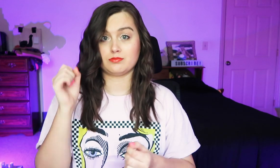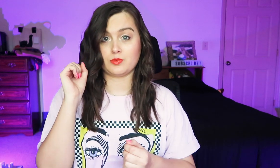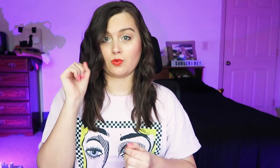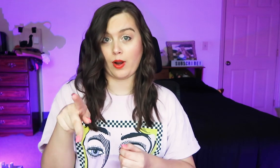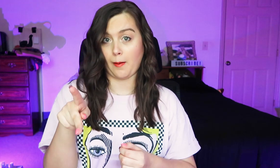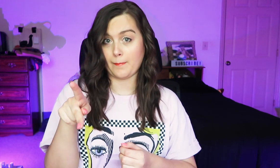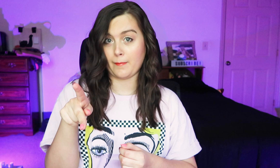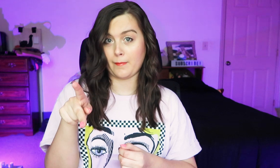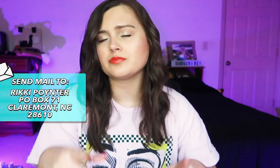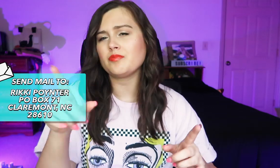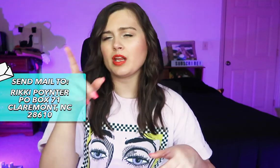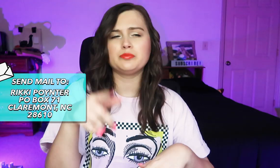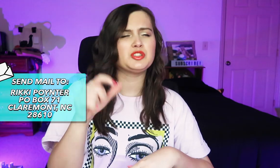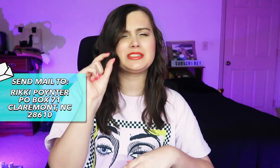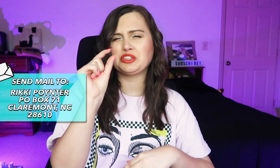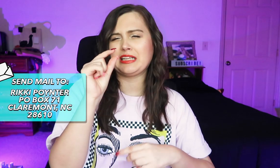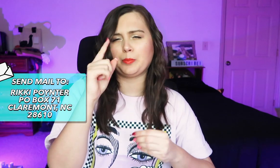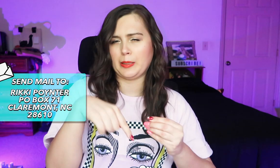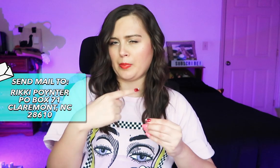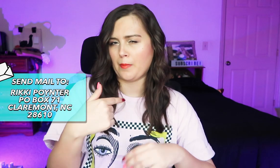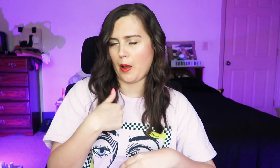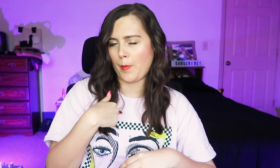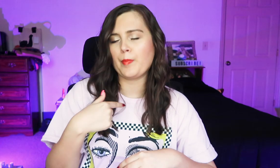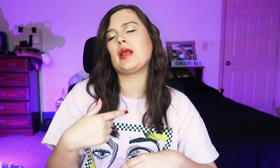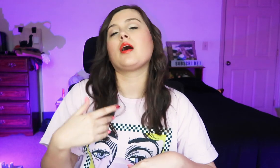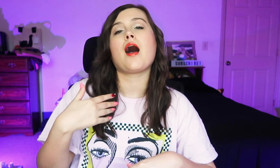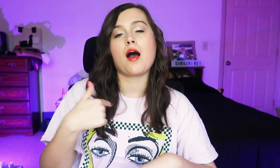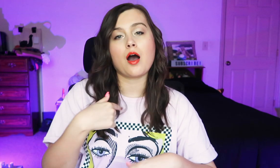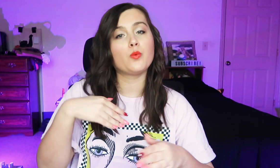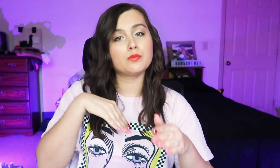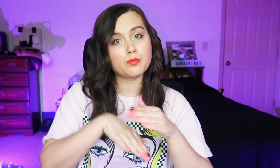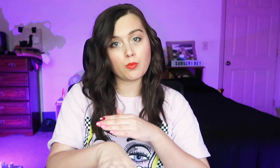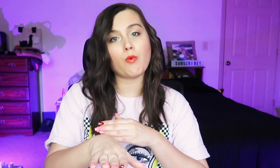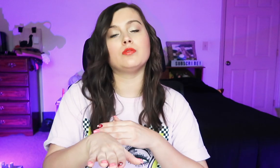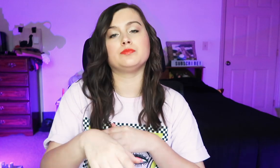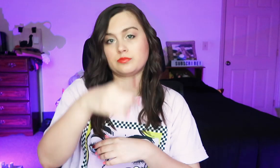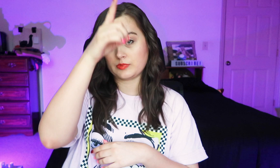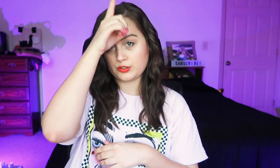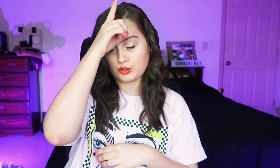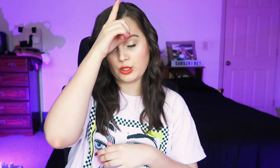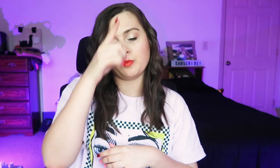Okay? Oh, a little information about me. I was born in Germany.